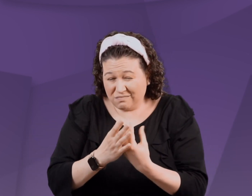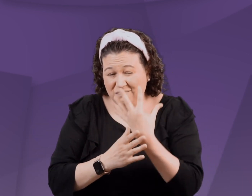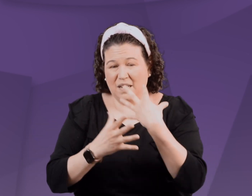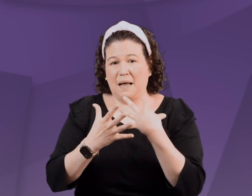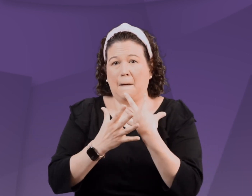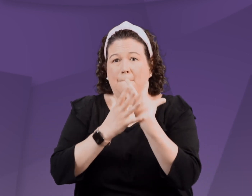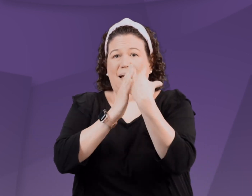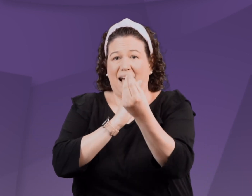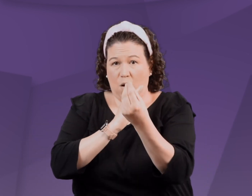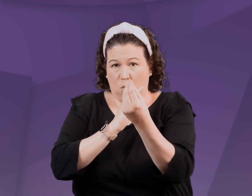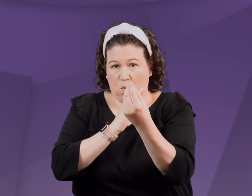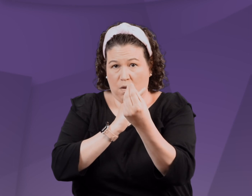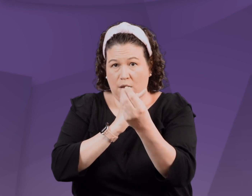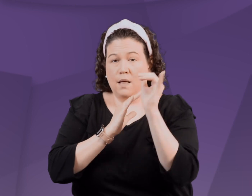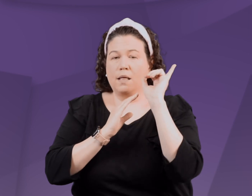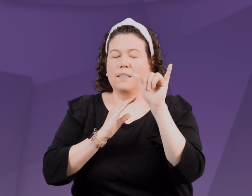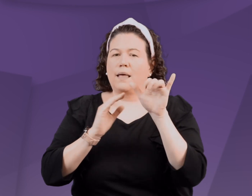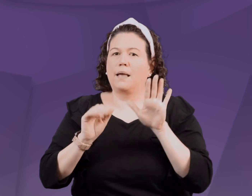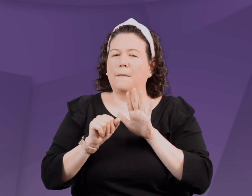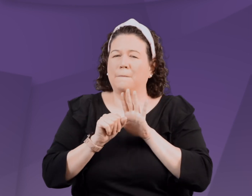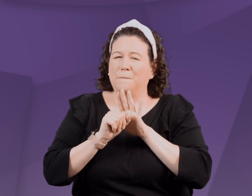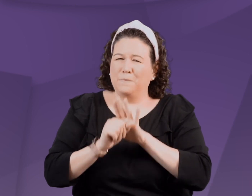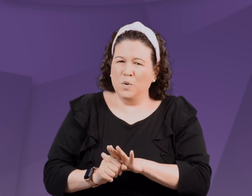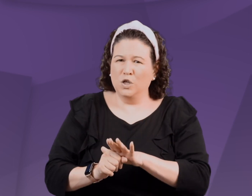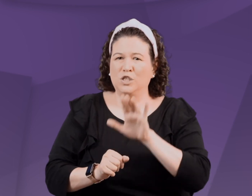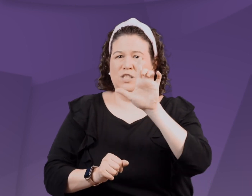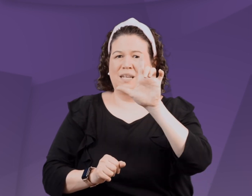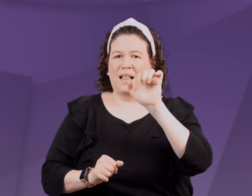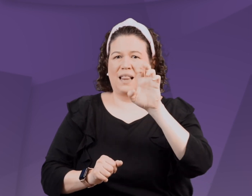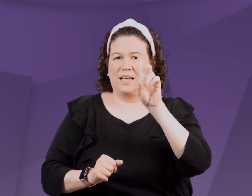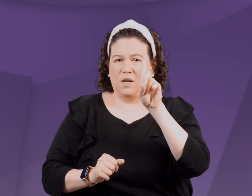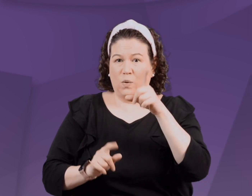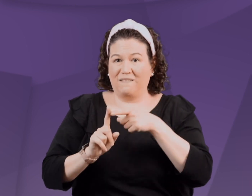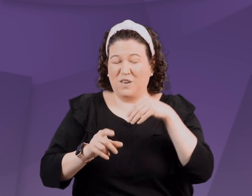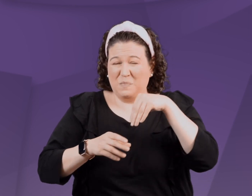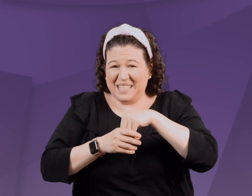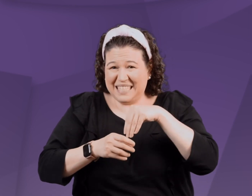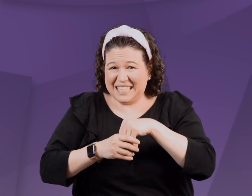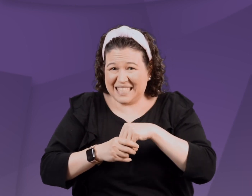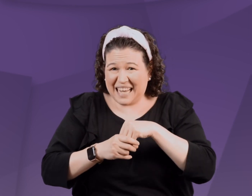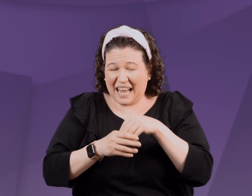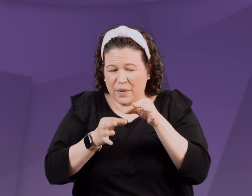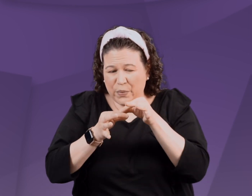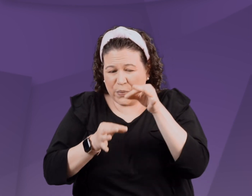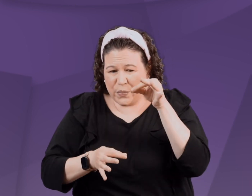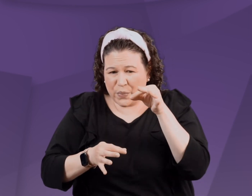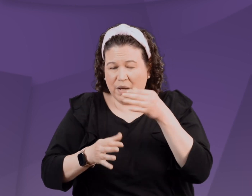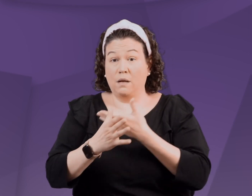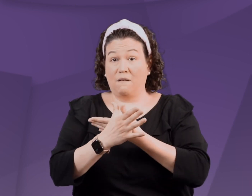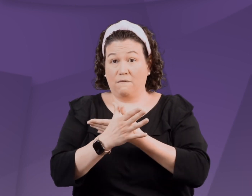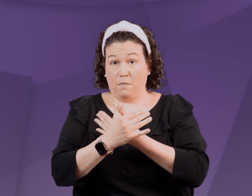from the small hole actually pushes liquids from deep inside the butterfly's body cavity